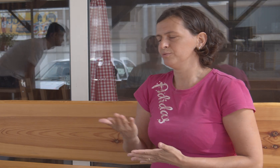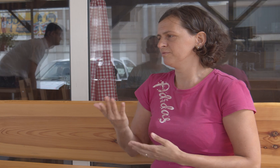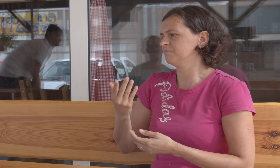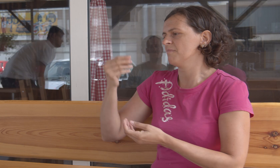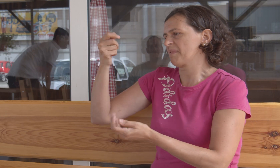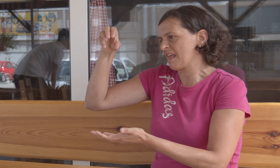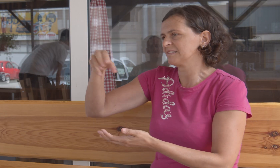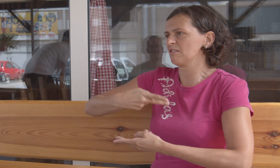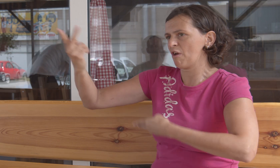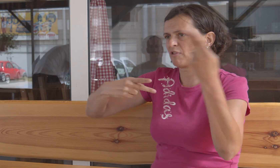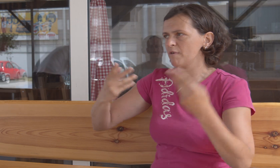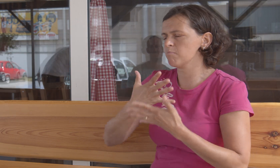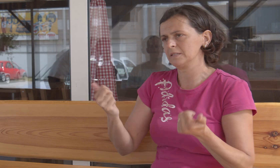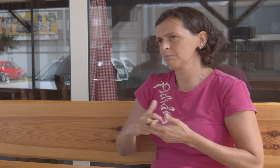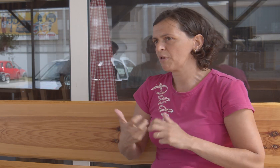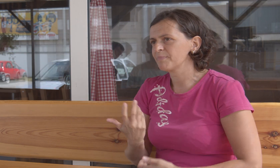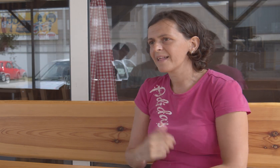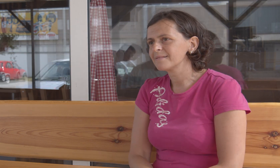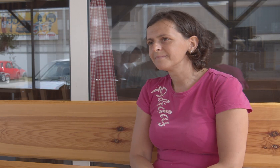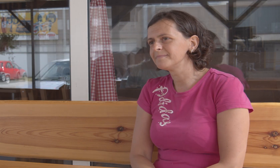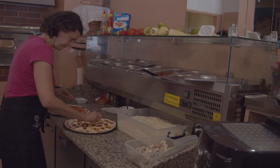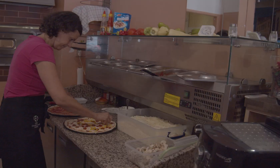Today, I will deliver pizza with the price without any problems.